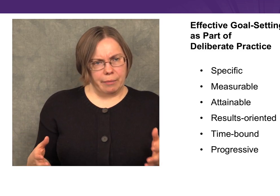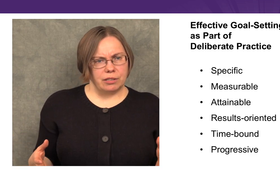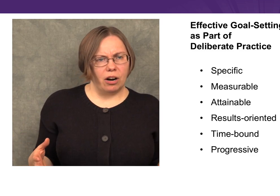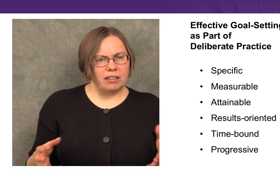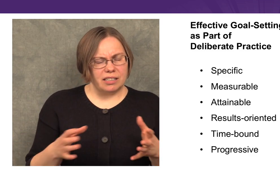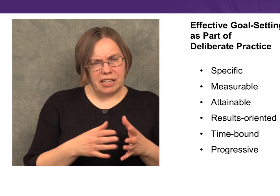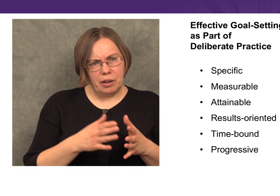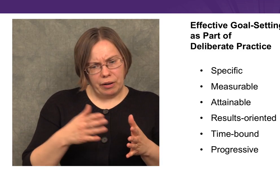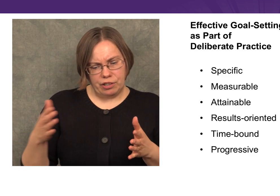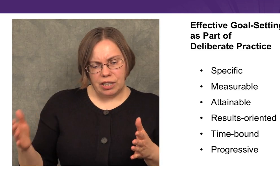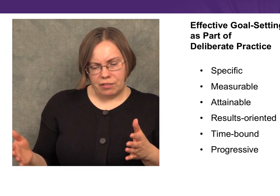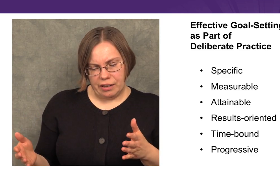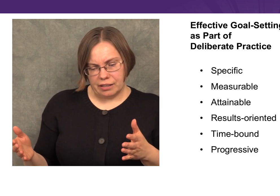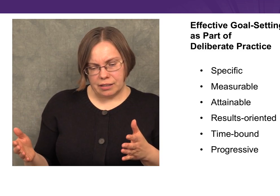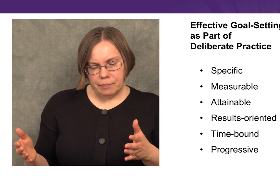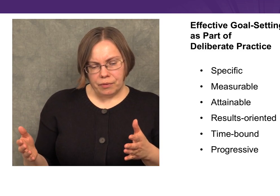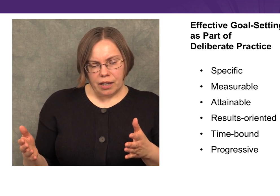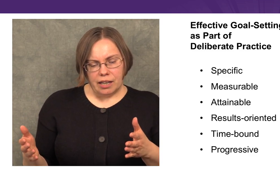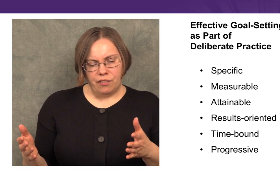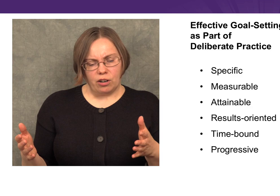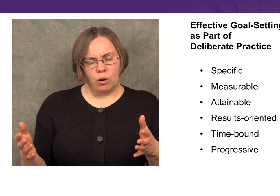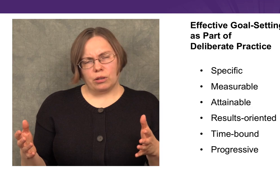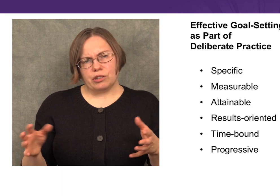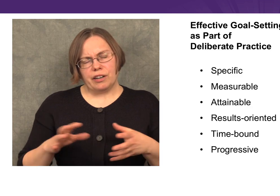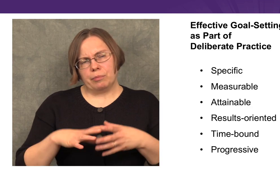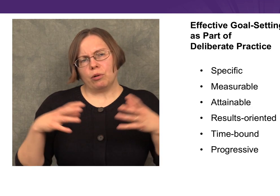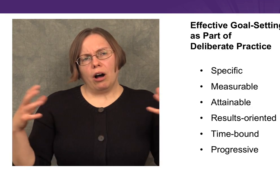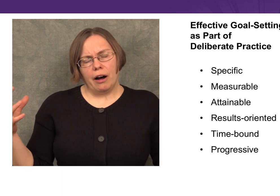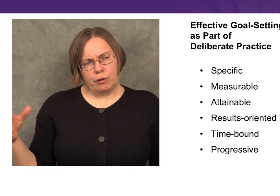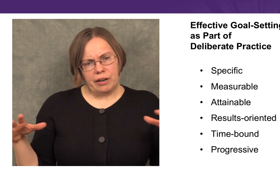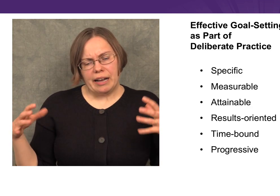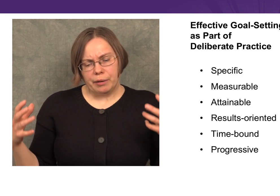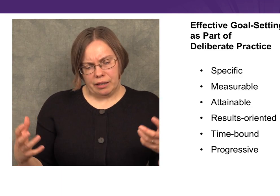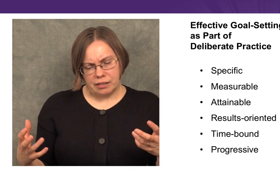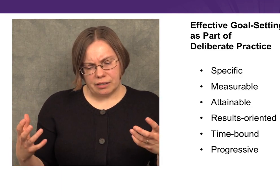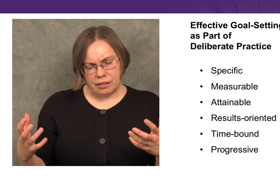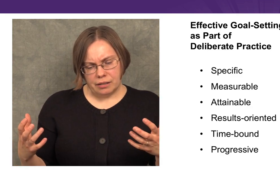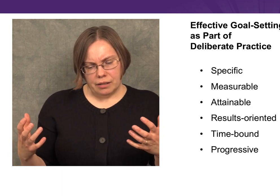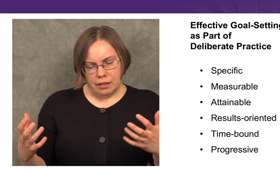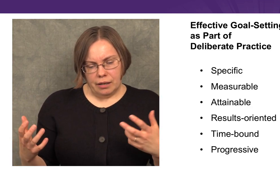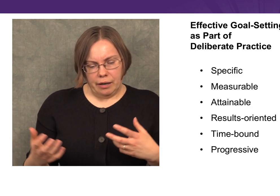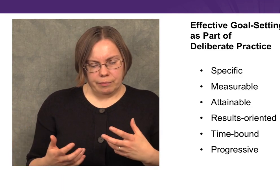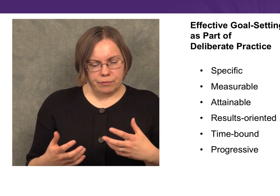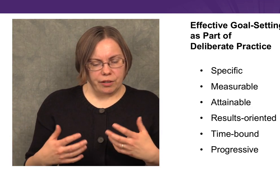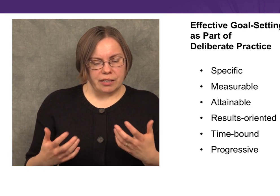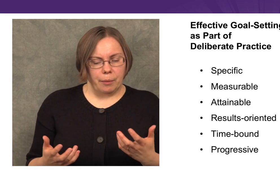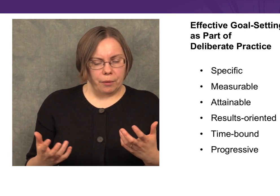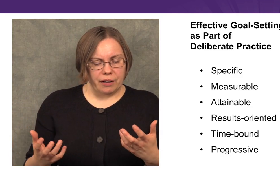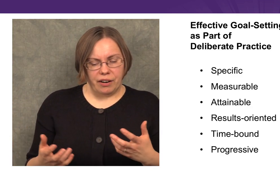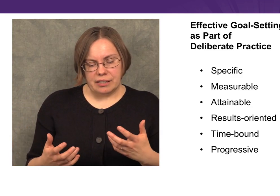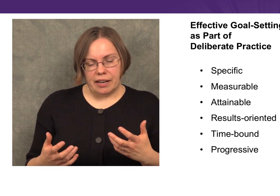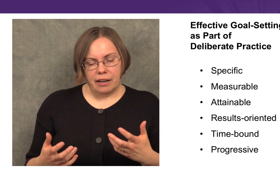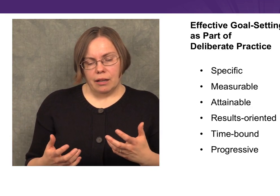it’s hard to see that we’ve achieved things, if our goals are very broad or nebulous. For example, if I say